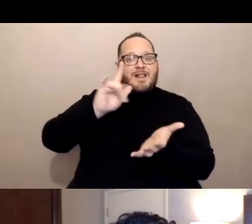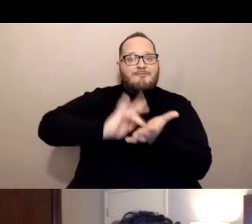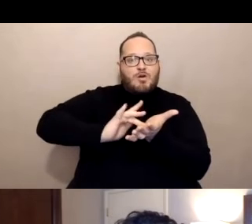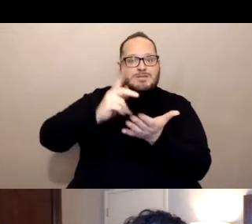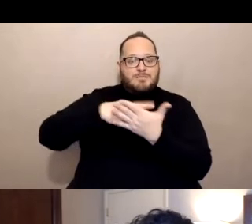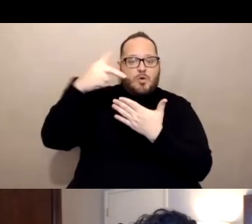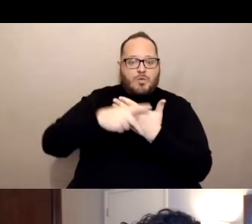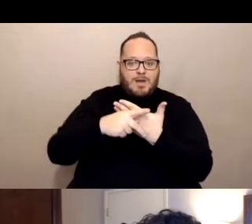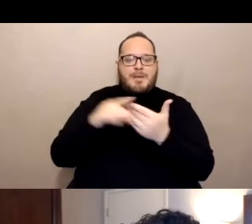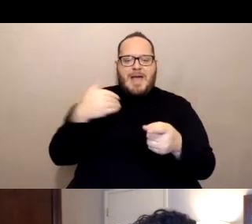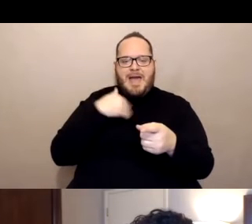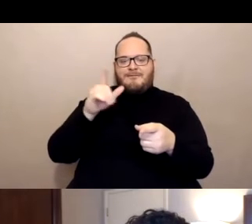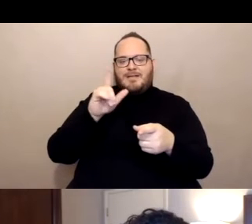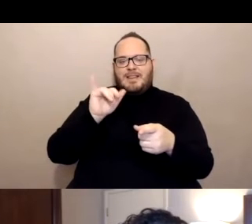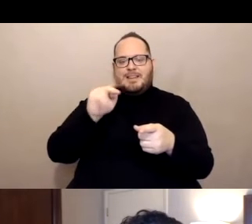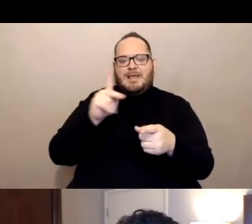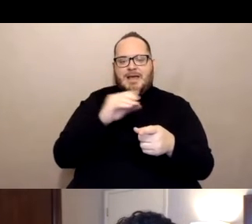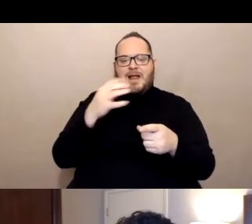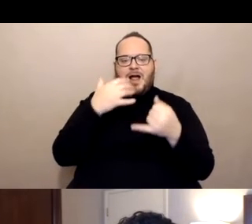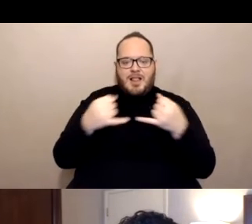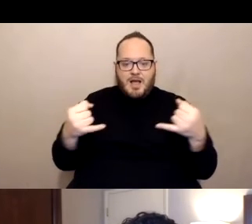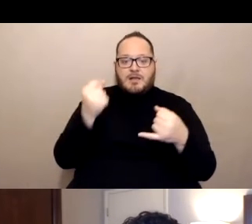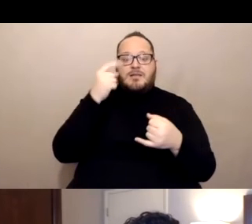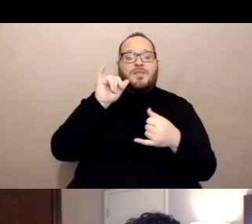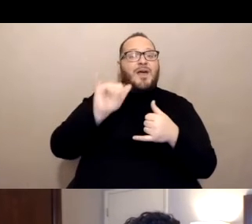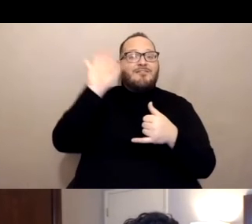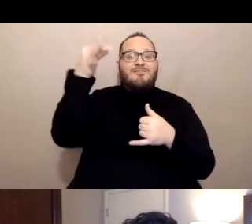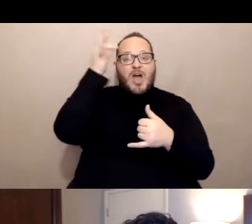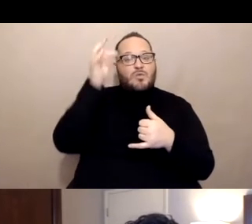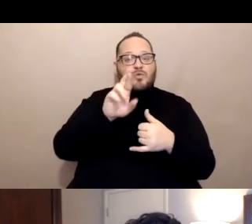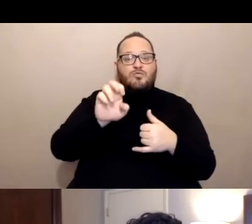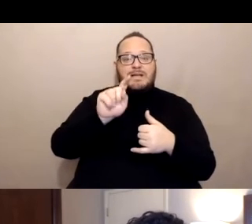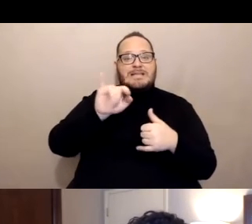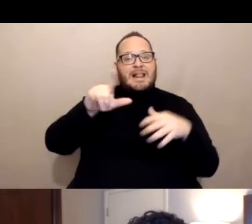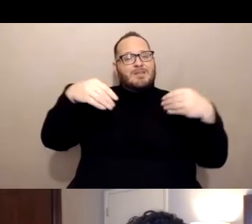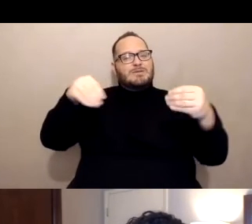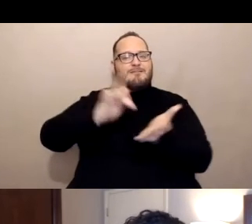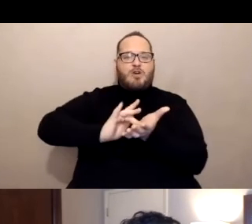The federal retail pharmacy program is a great way. It combines a bunch of different links